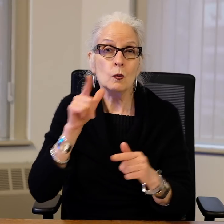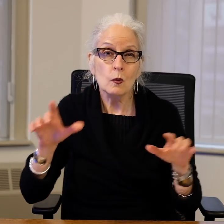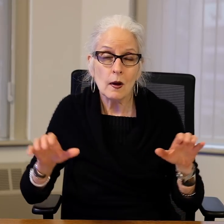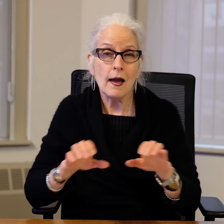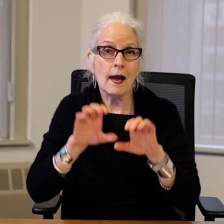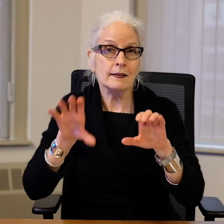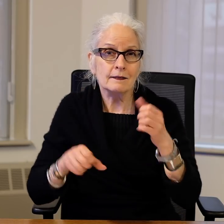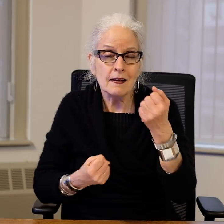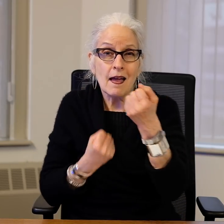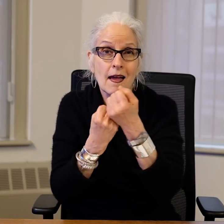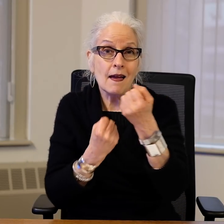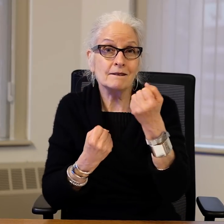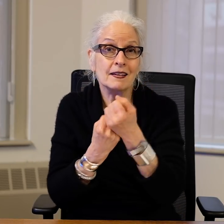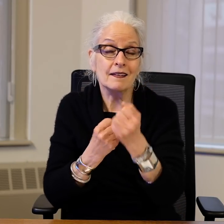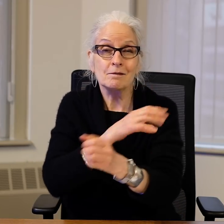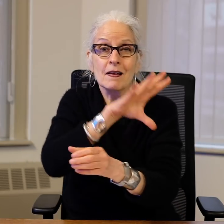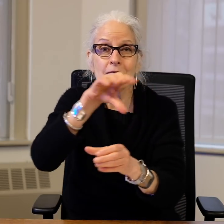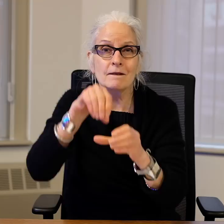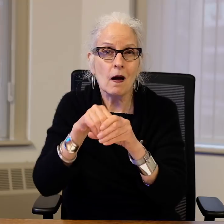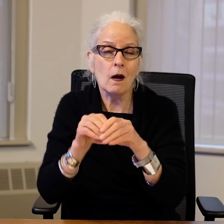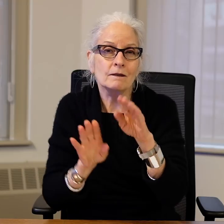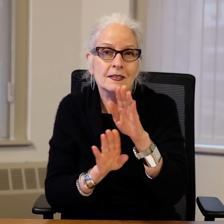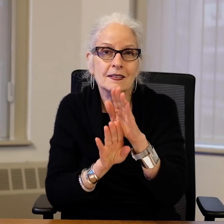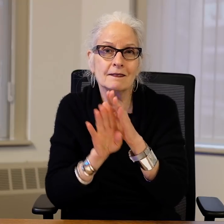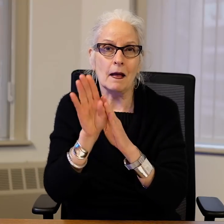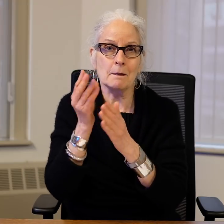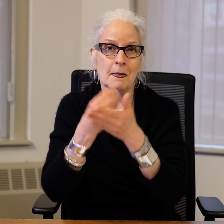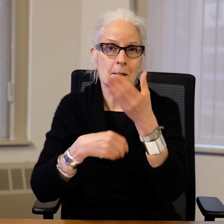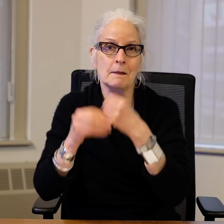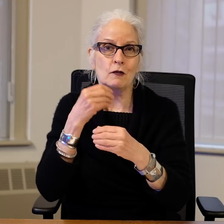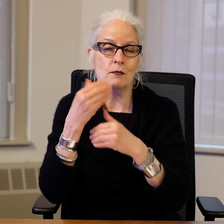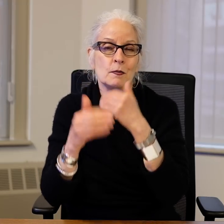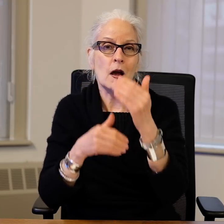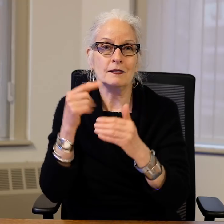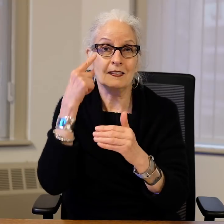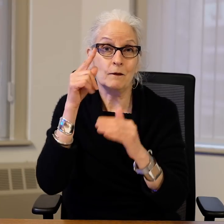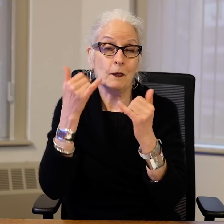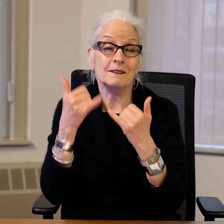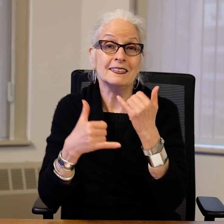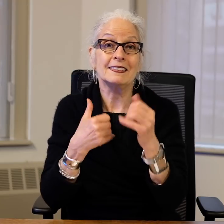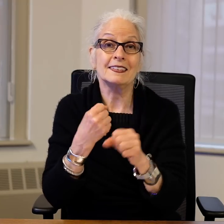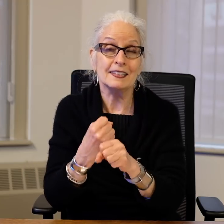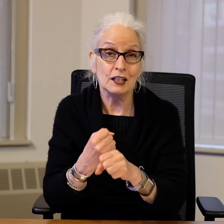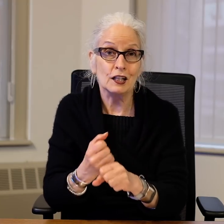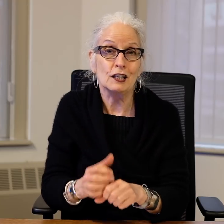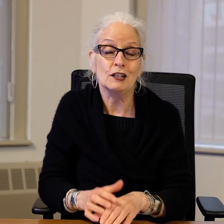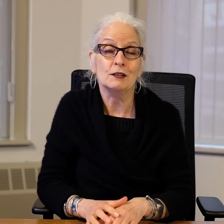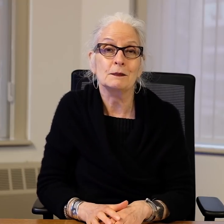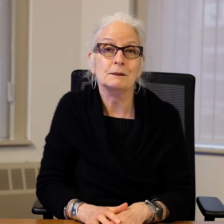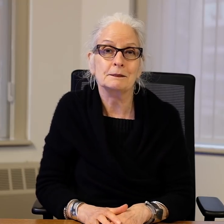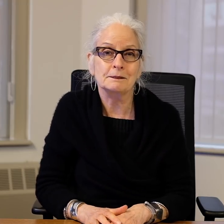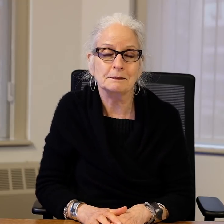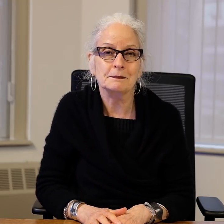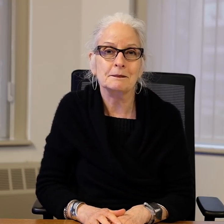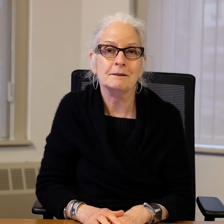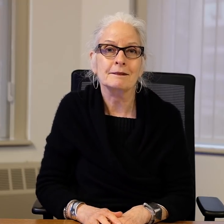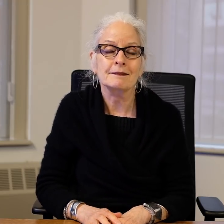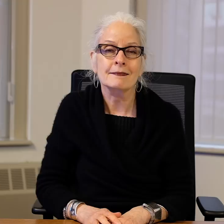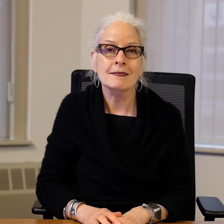Thank you to all those who advocated and were actively involved in the development of the